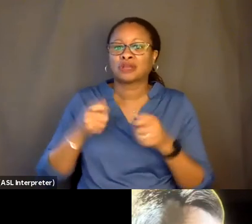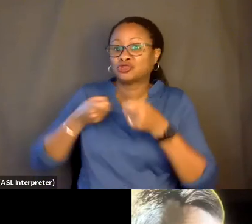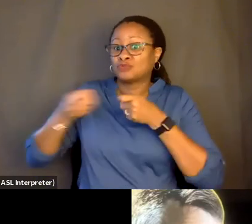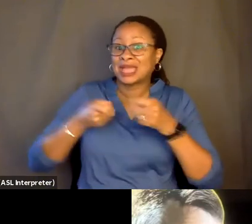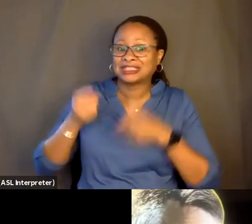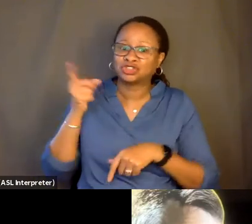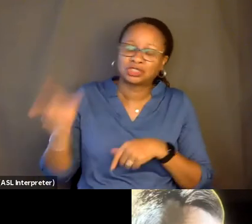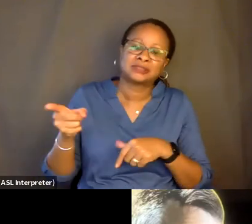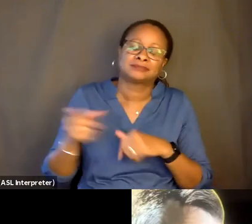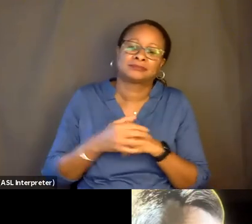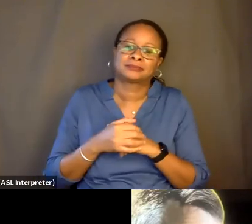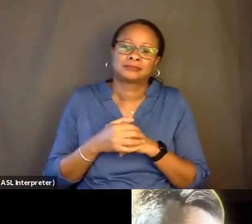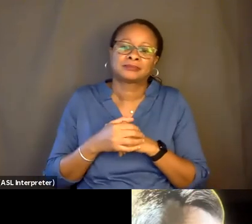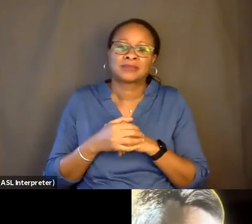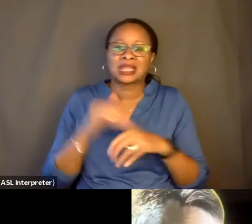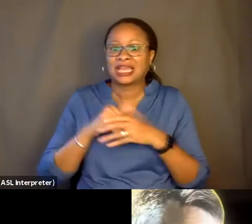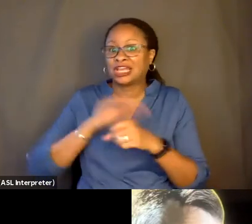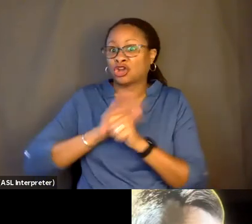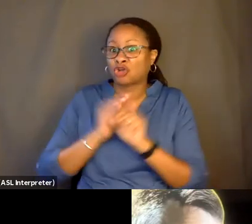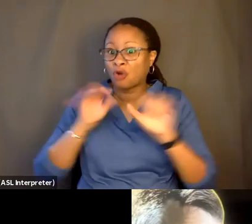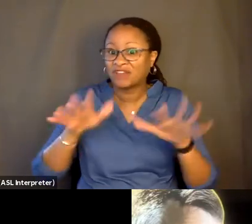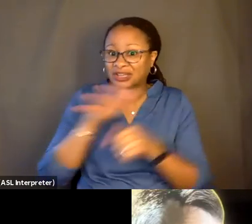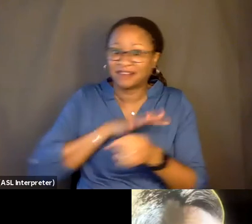in a COVID environment, right.